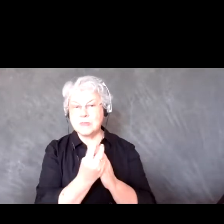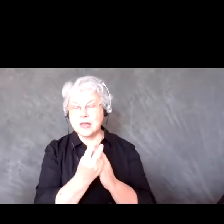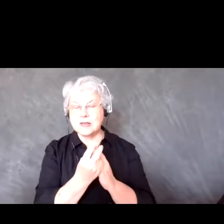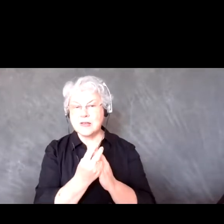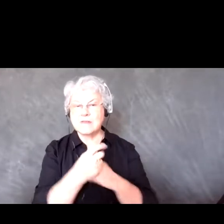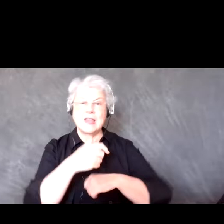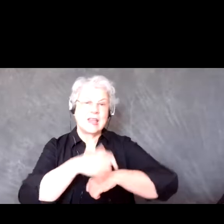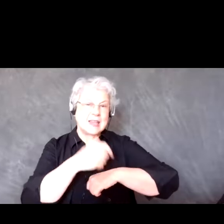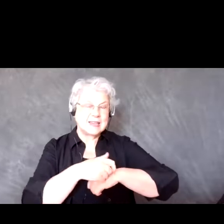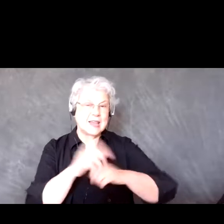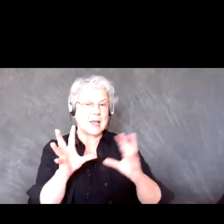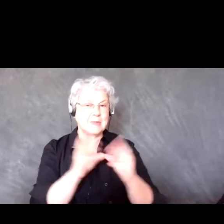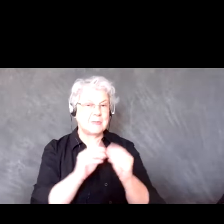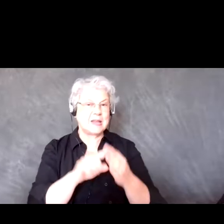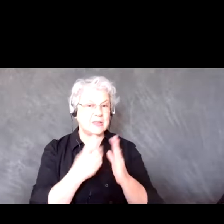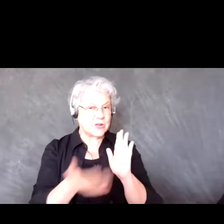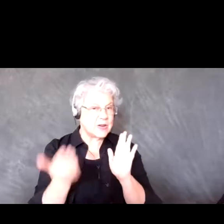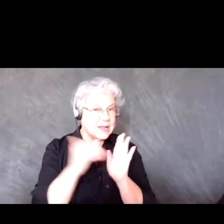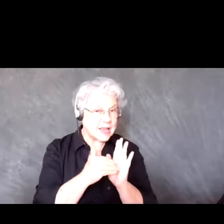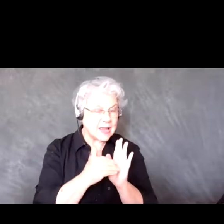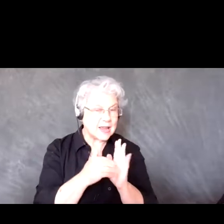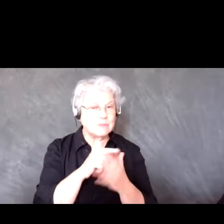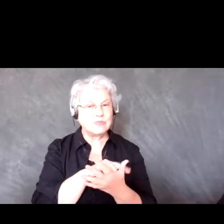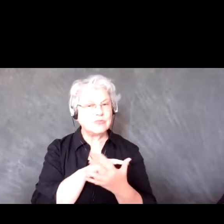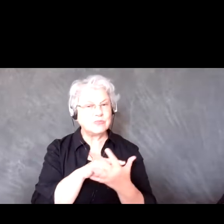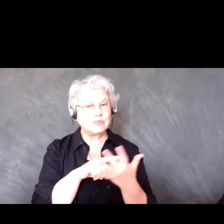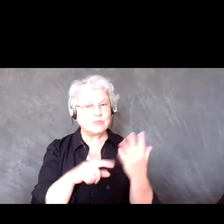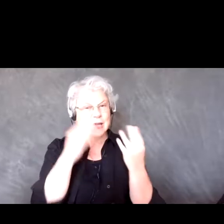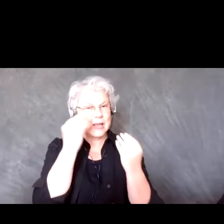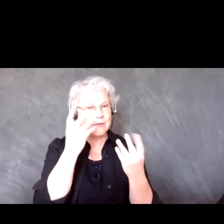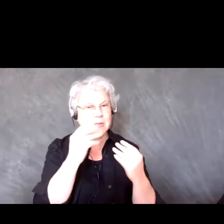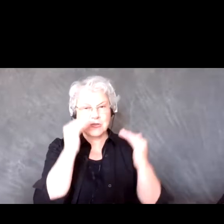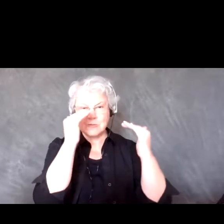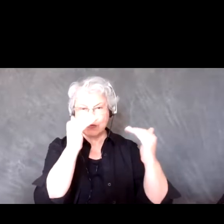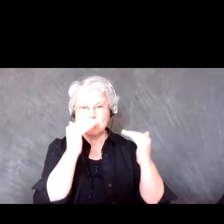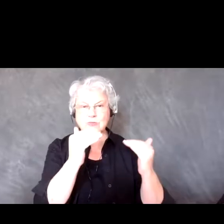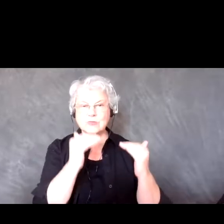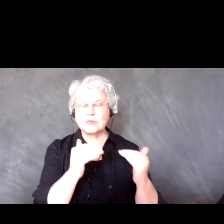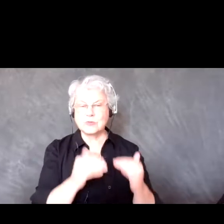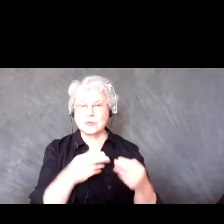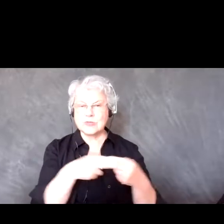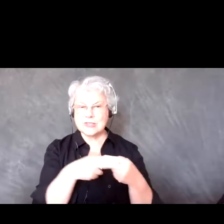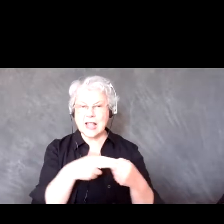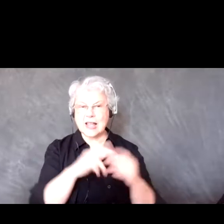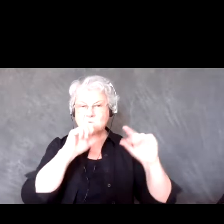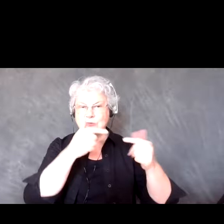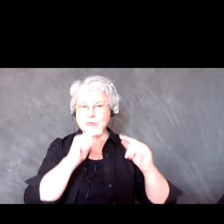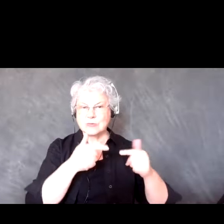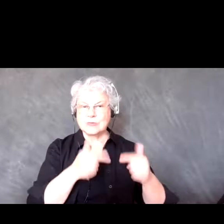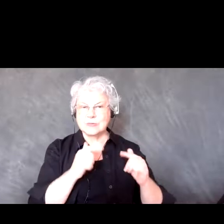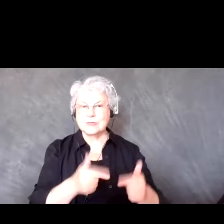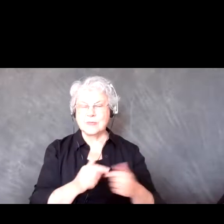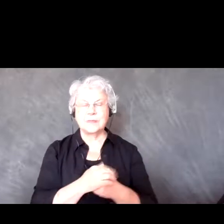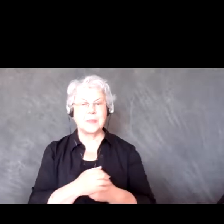time we need to come back, for that. I am actually, can I do it? Yes.